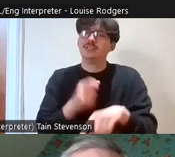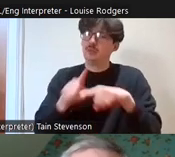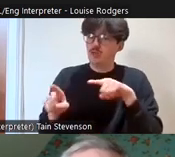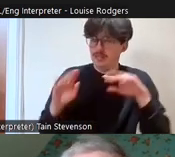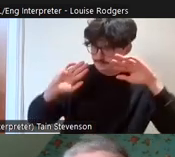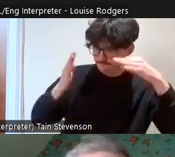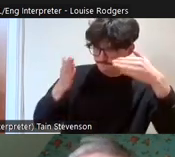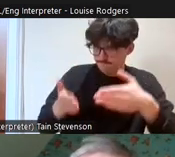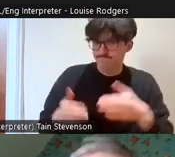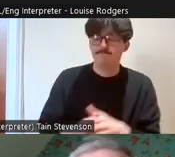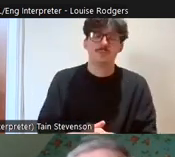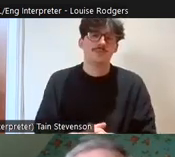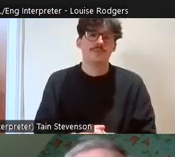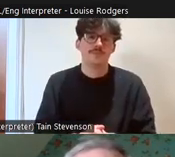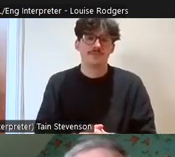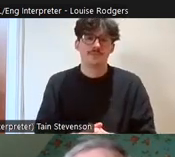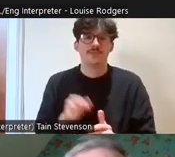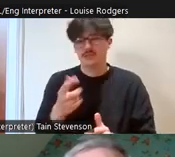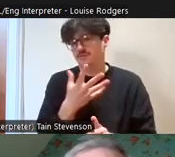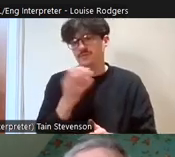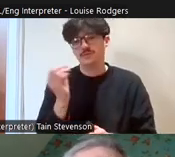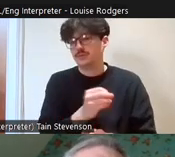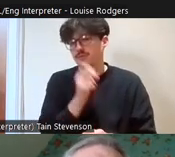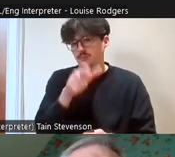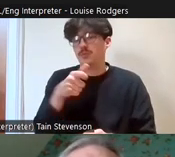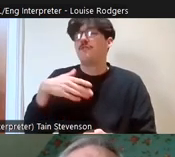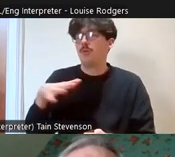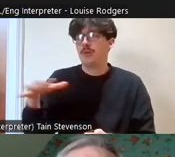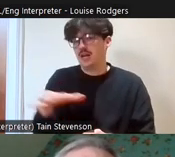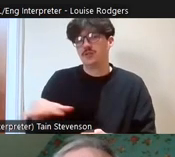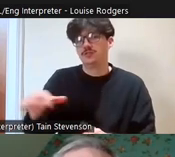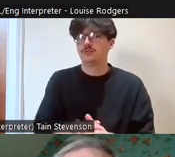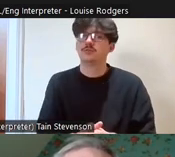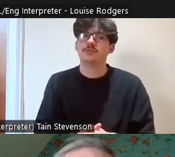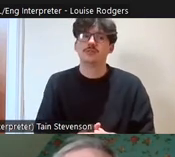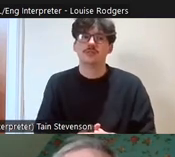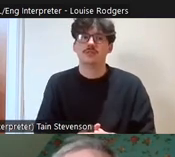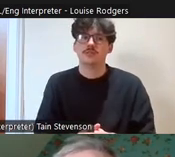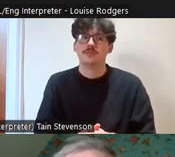follow them up and as I say 50% of volunteers are from those areas. Another thing that we are very keen